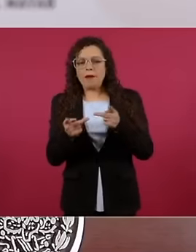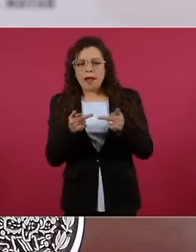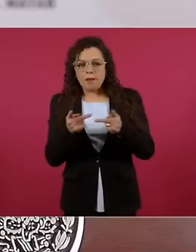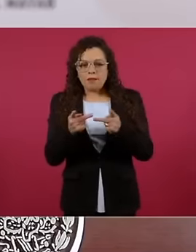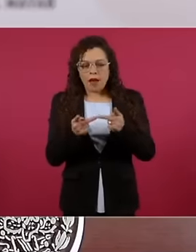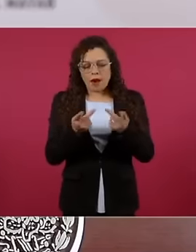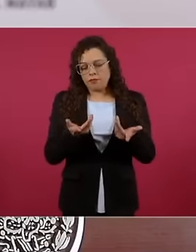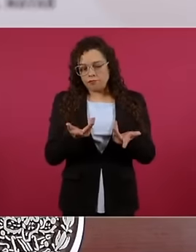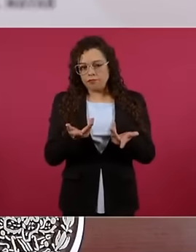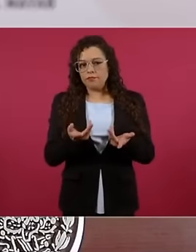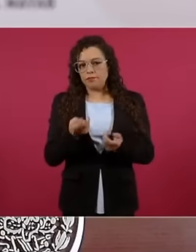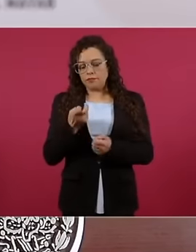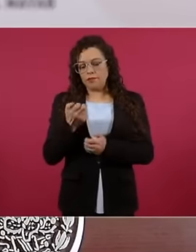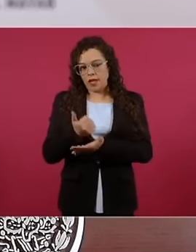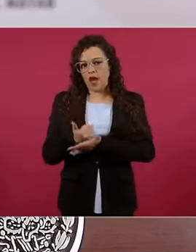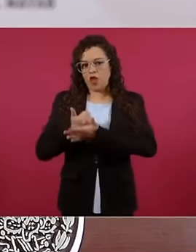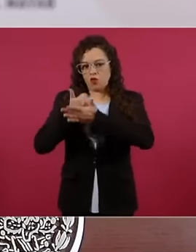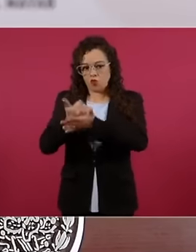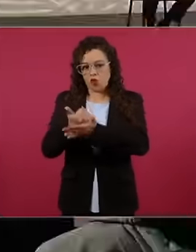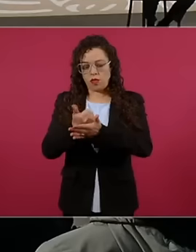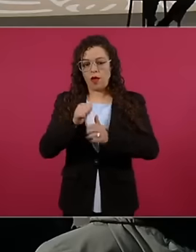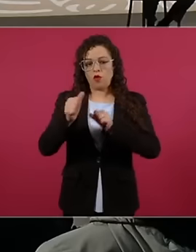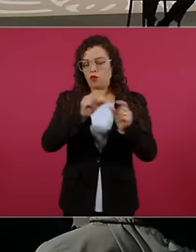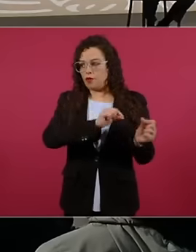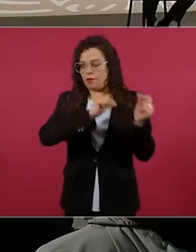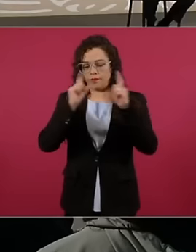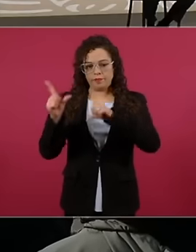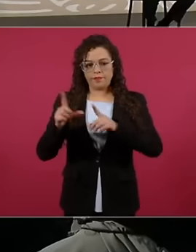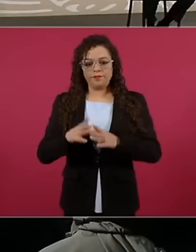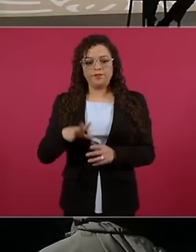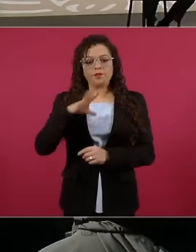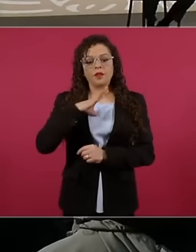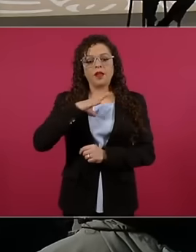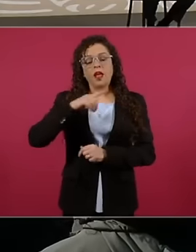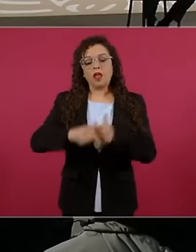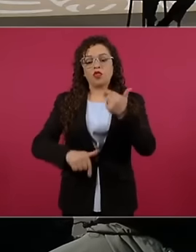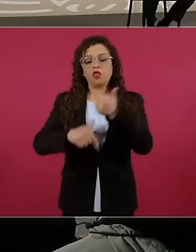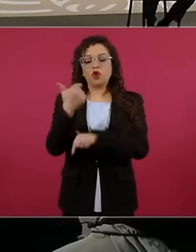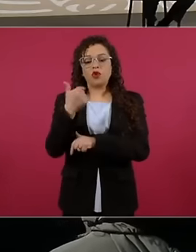for well-being, we can give you the following: we have the 12 development poles for well-being, seven of which